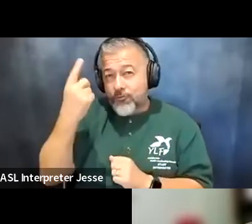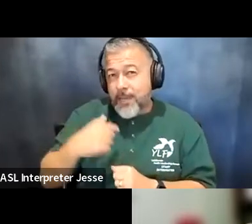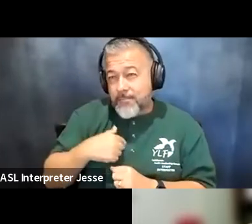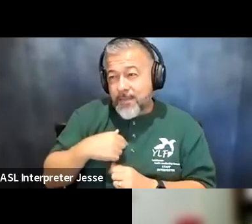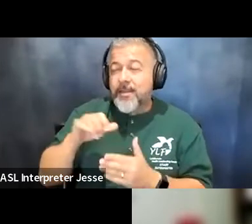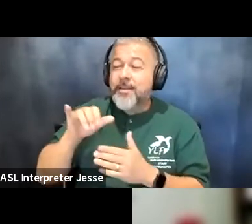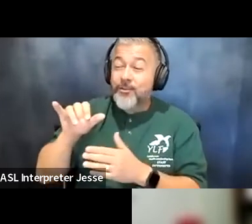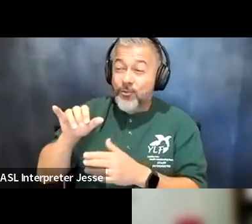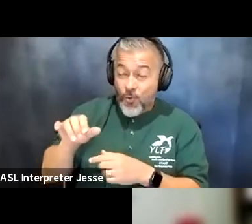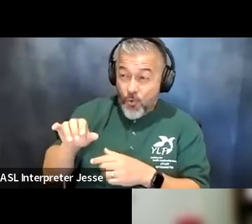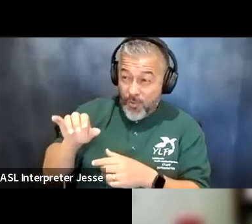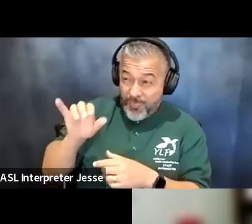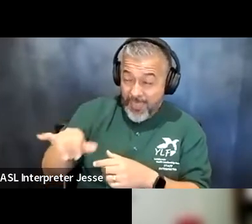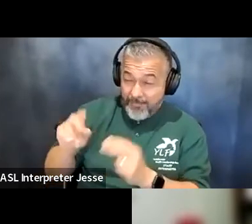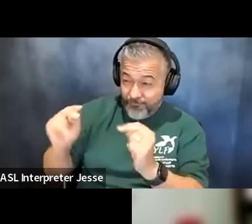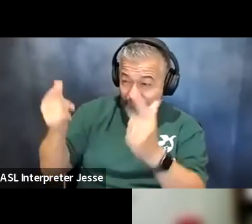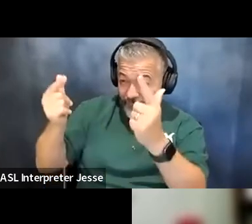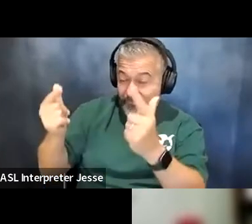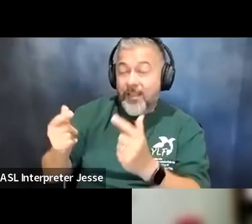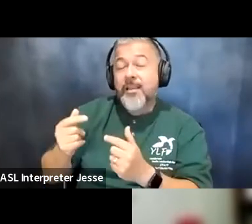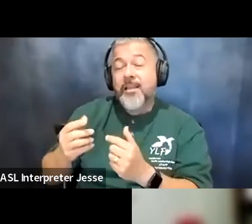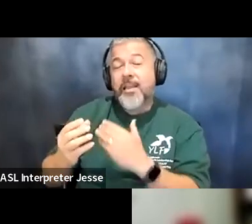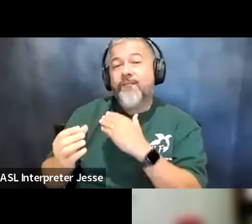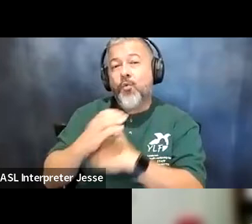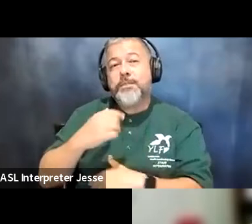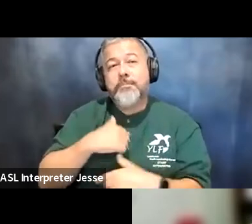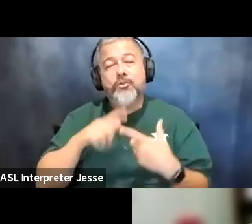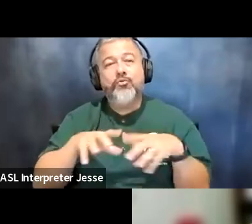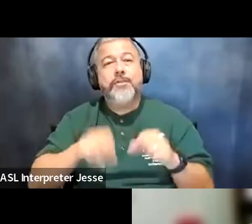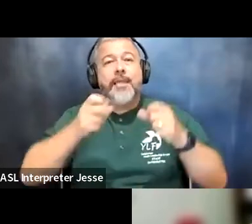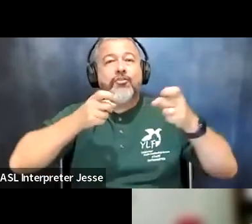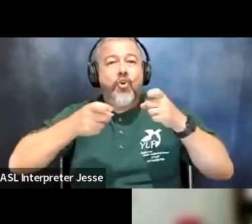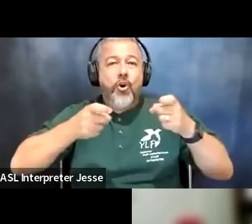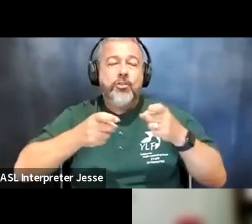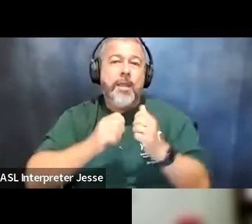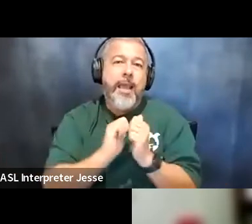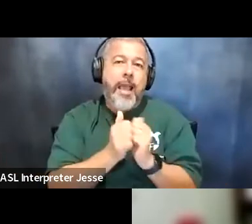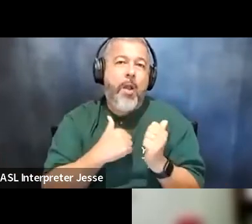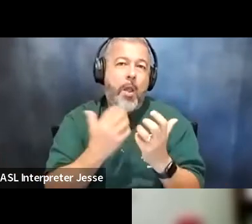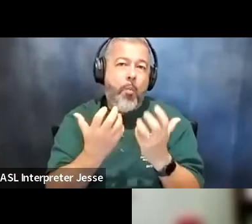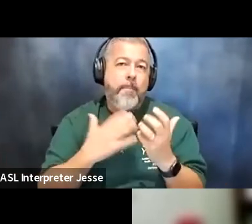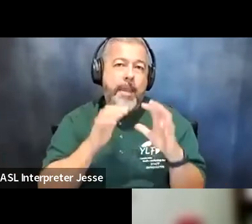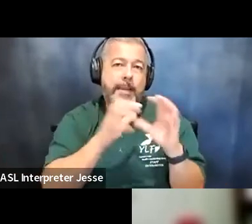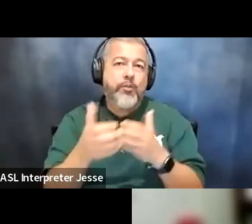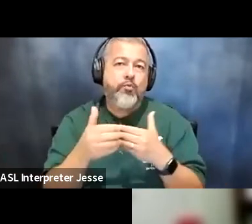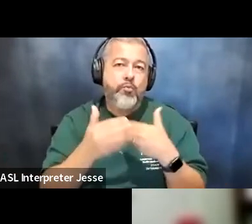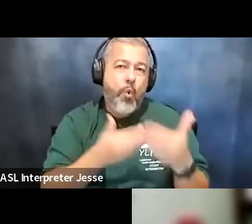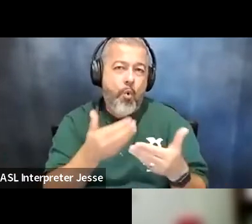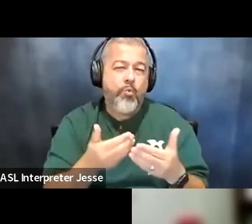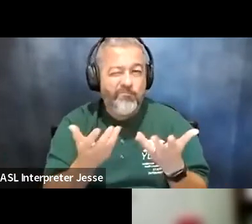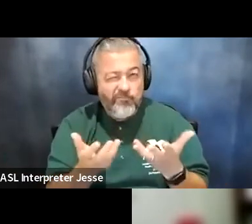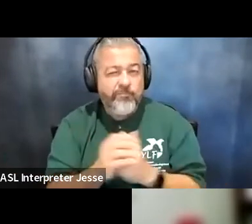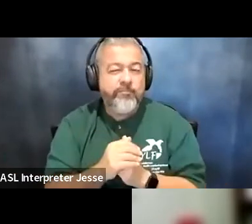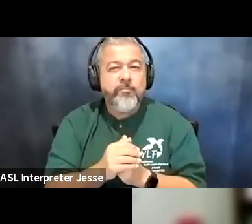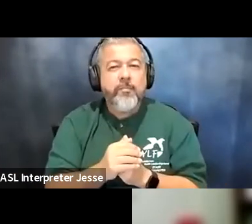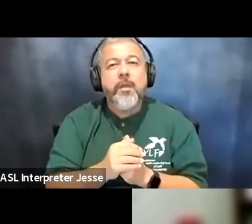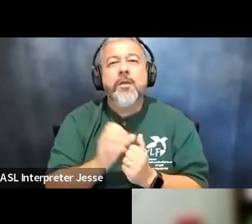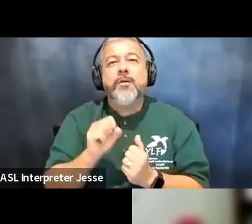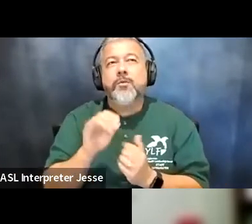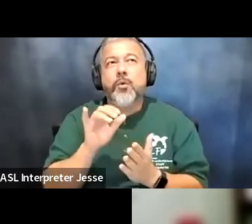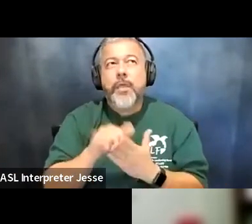take charge of how i wanted to have my classes go and everything so that was a really big thing and